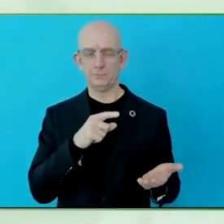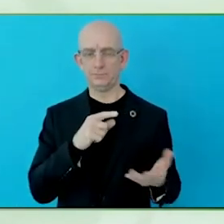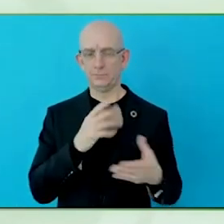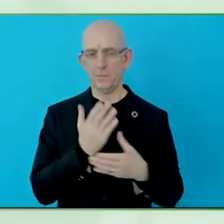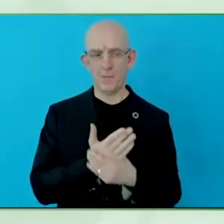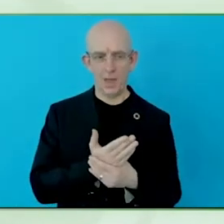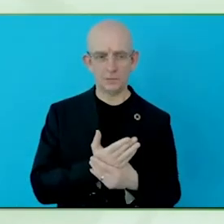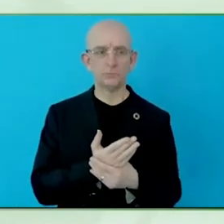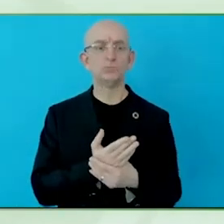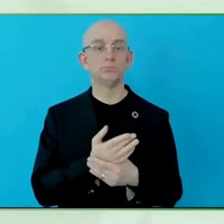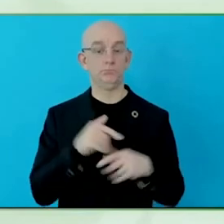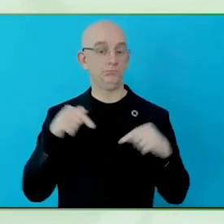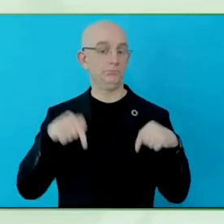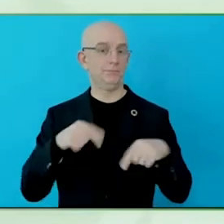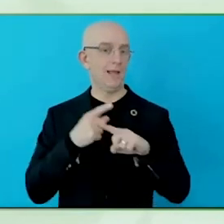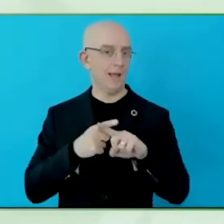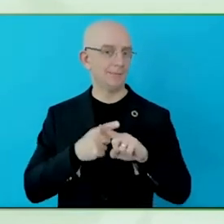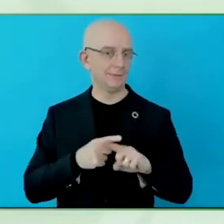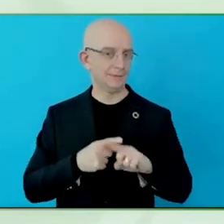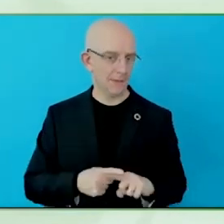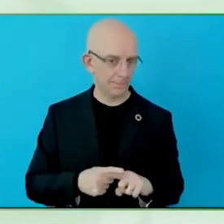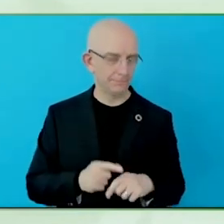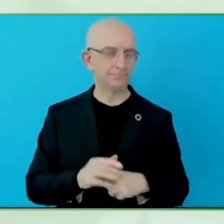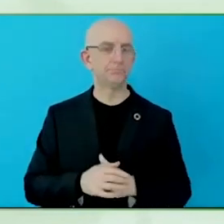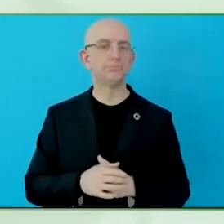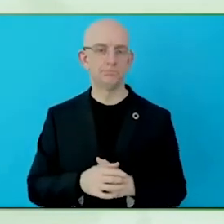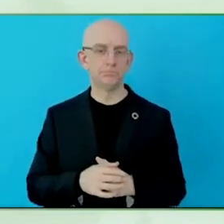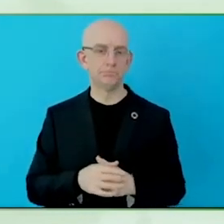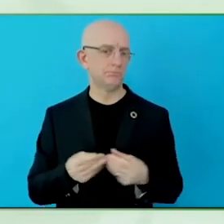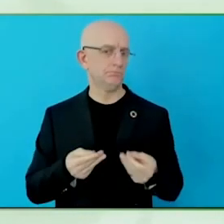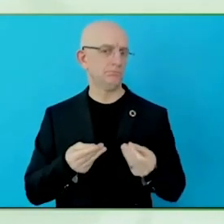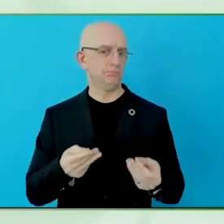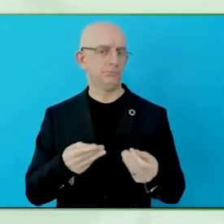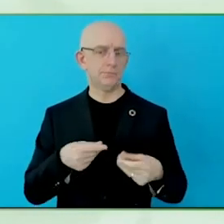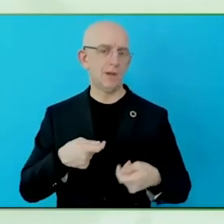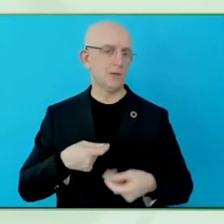part, and of course, also banking everywhere. Wonderful. Thank you very much indeed.